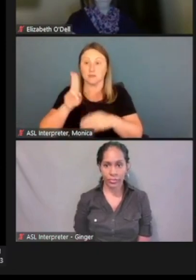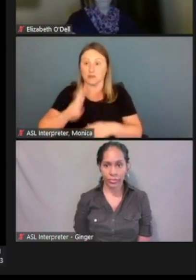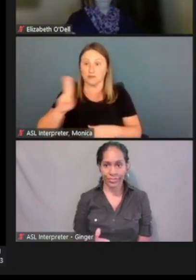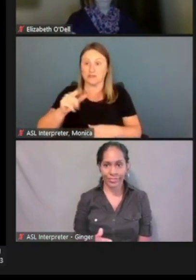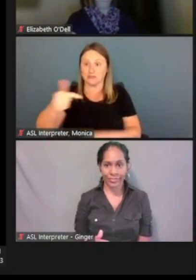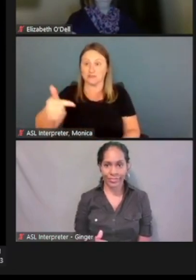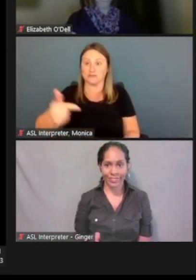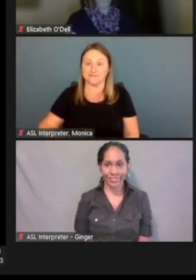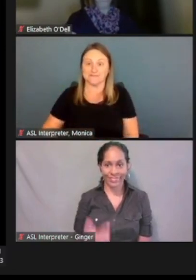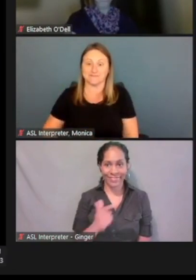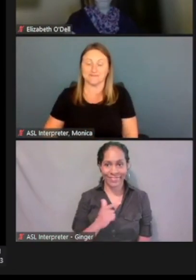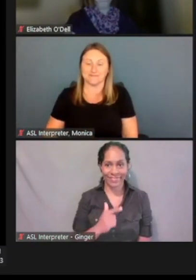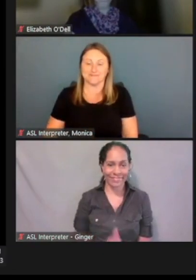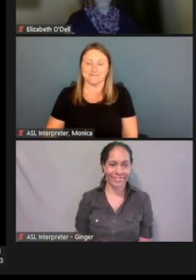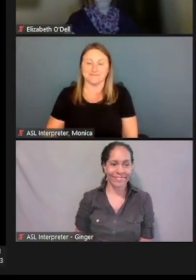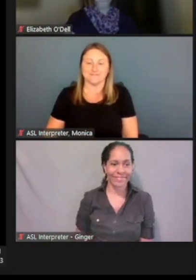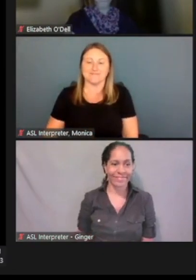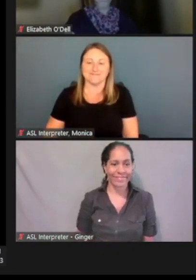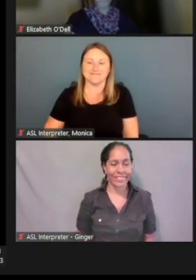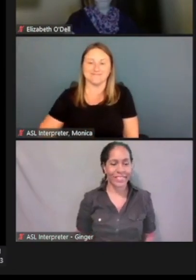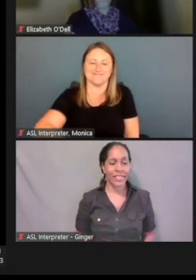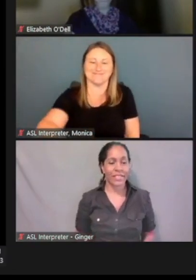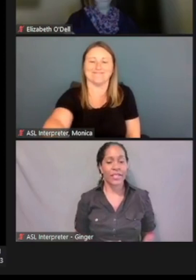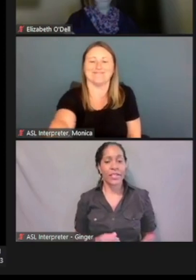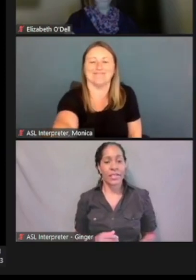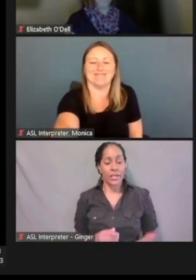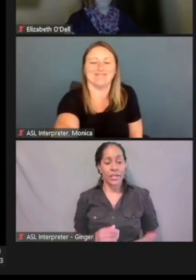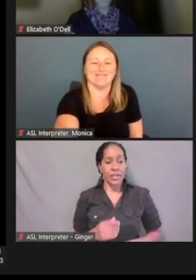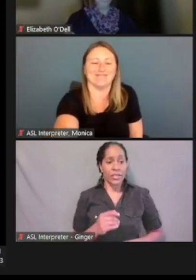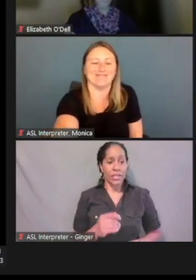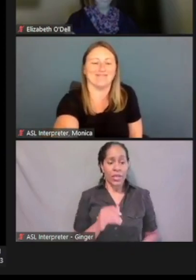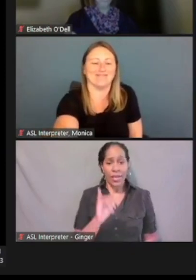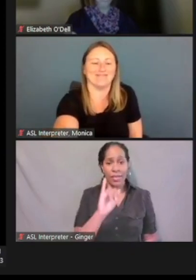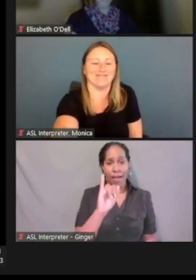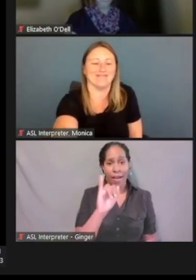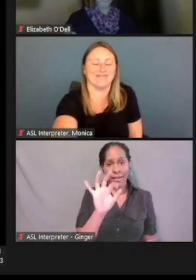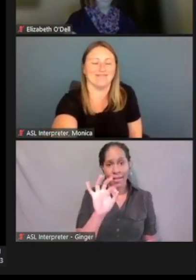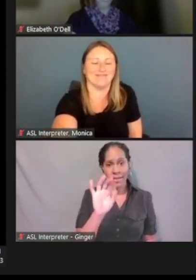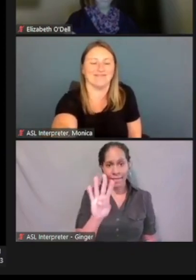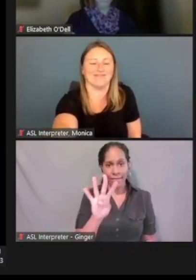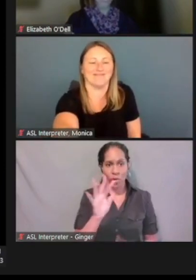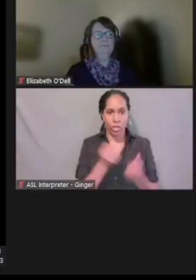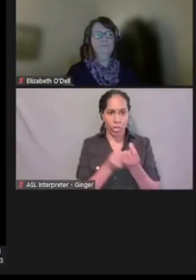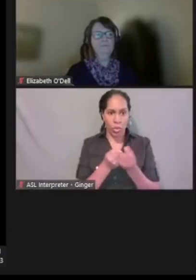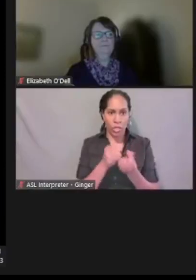Okay, wants to know about the supporting document, that I-94, that we entered.